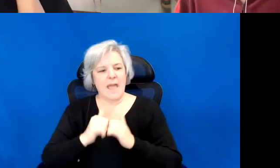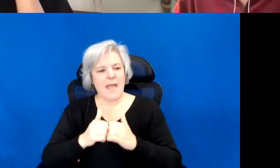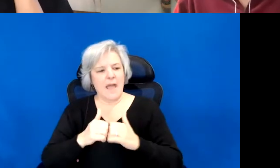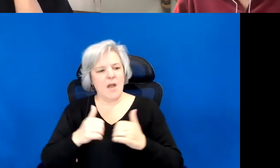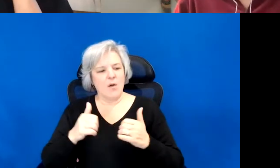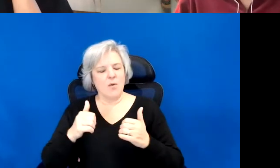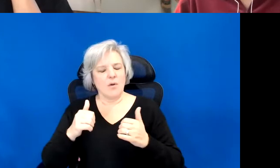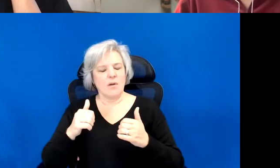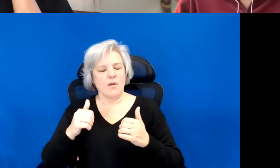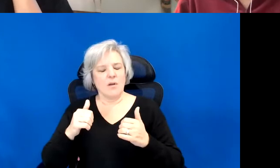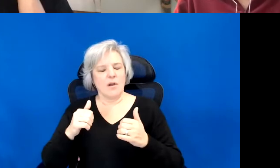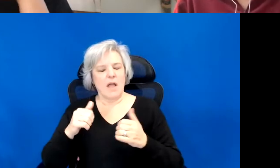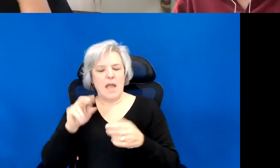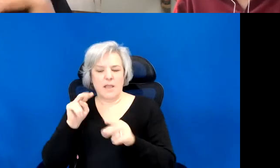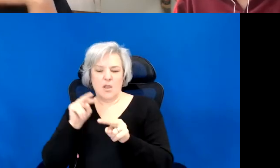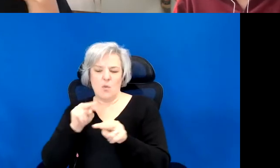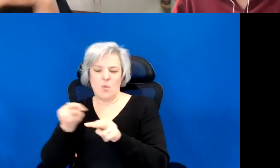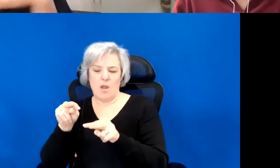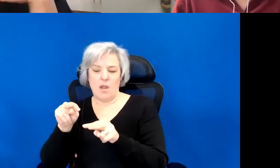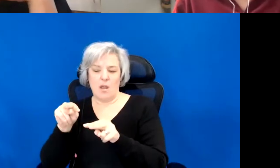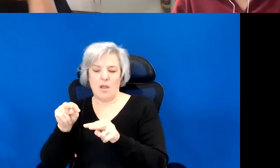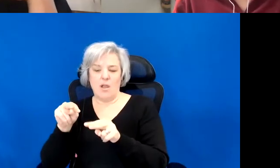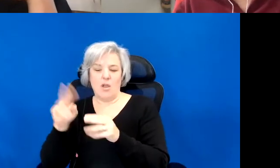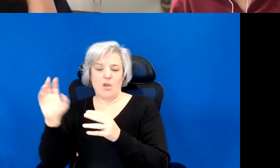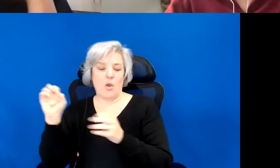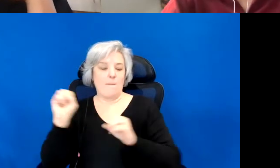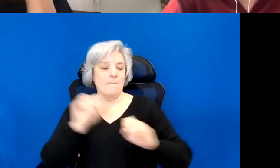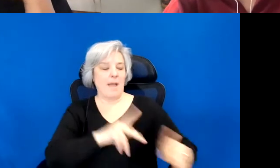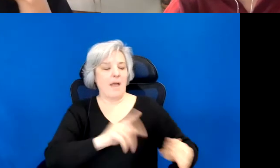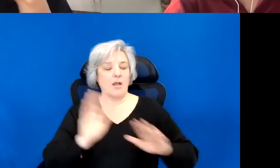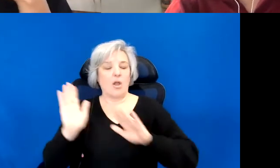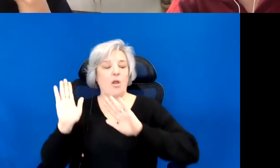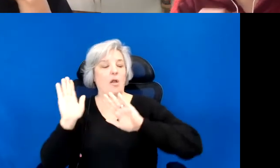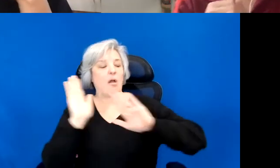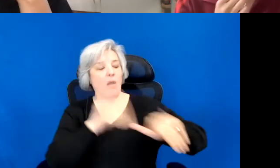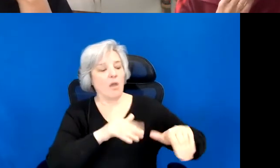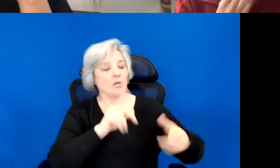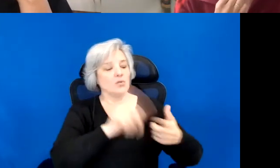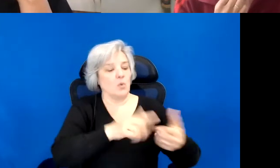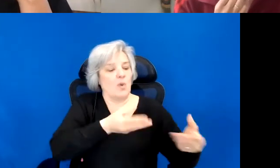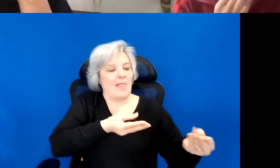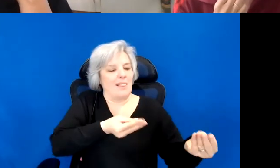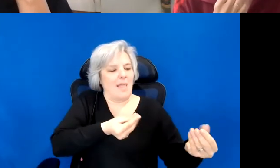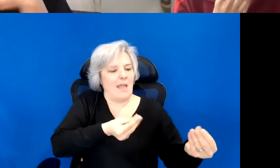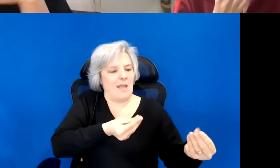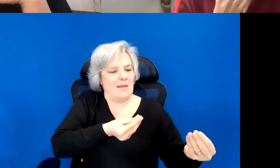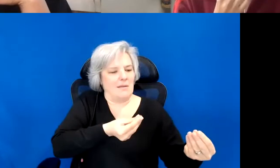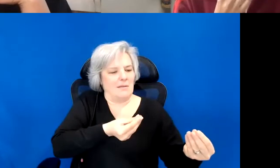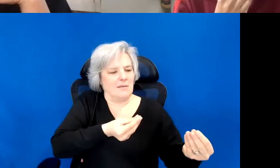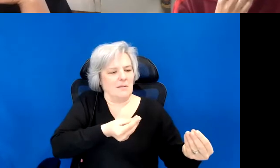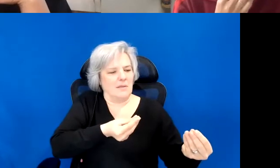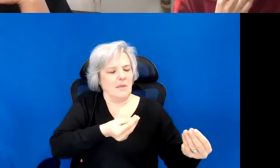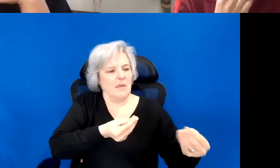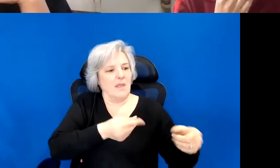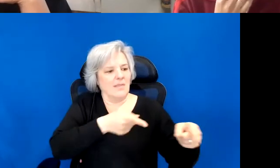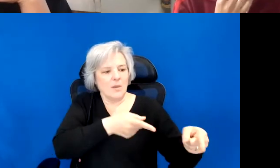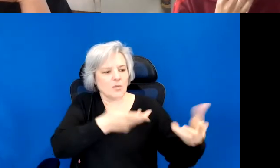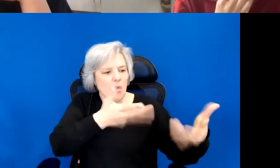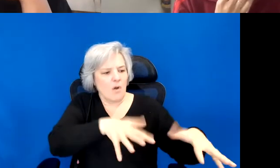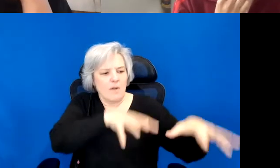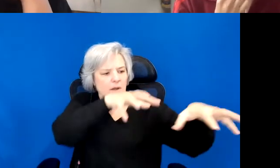in relation to land, and returned land, that is occupied land.